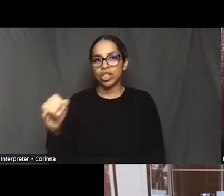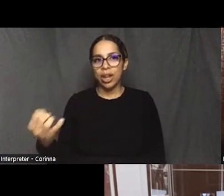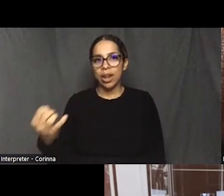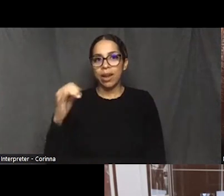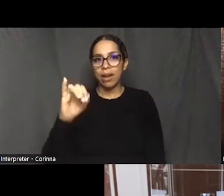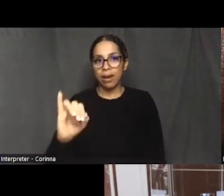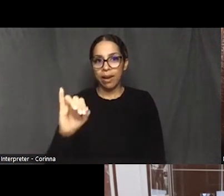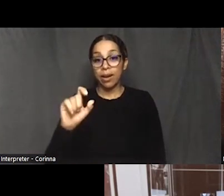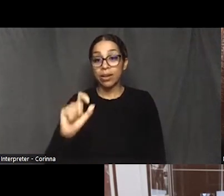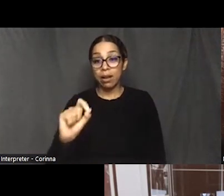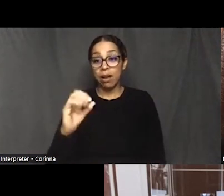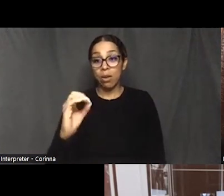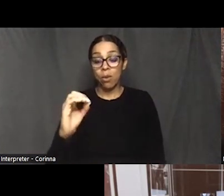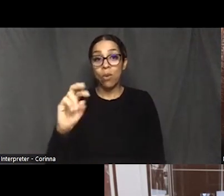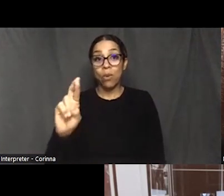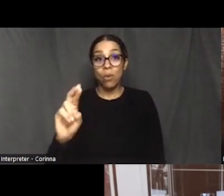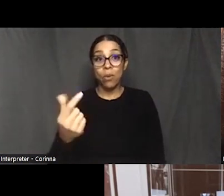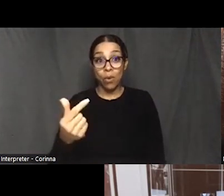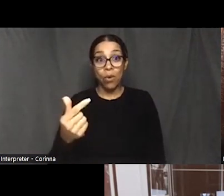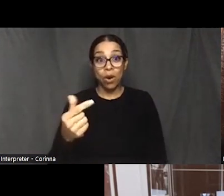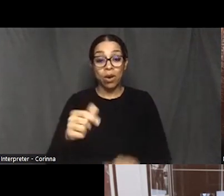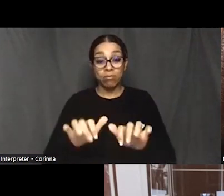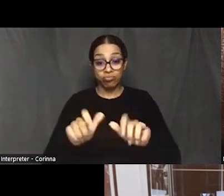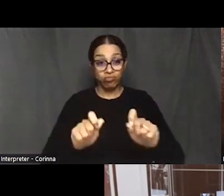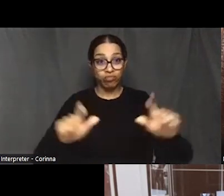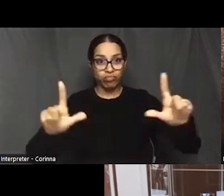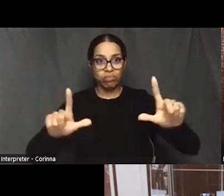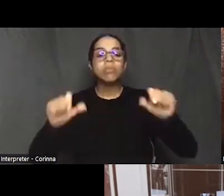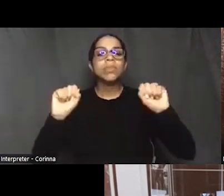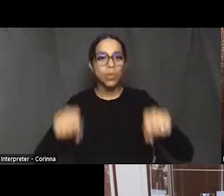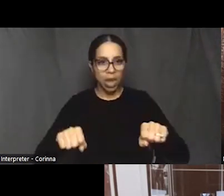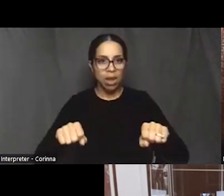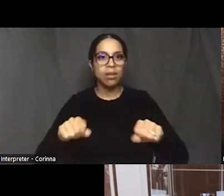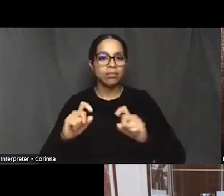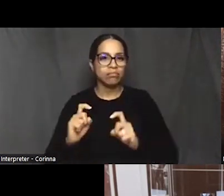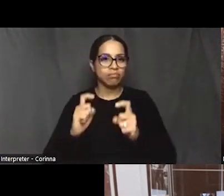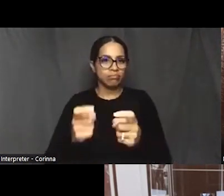We have been raising money for the John Wesley Memorial Fund